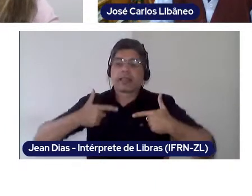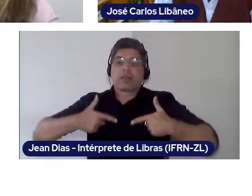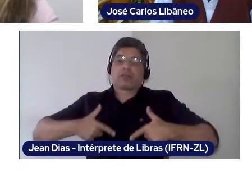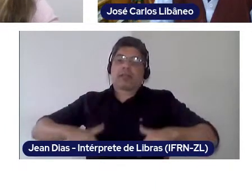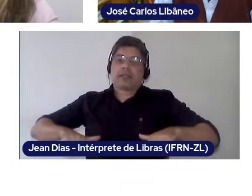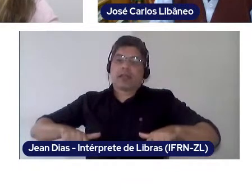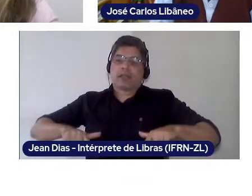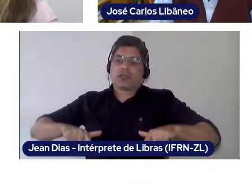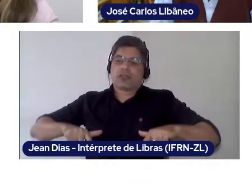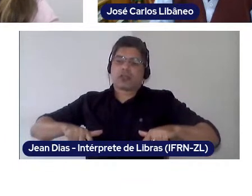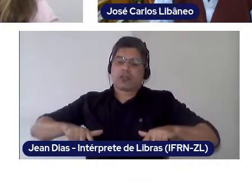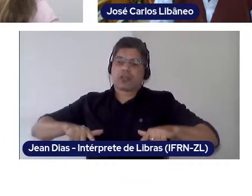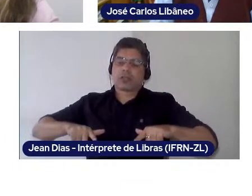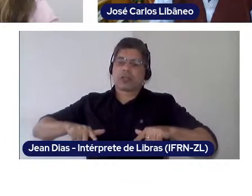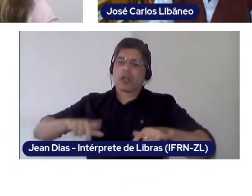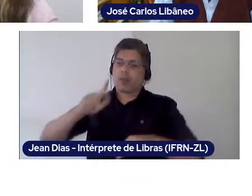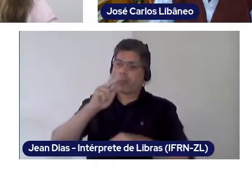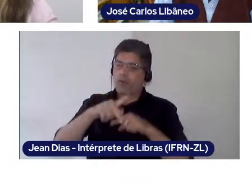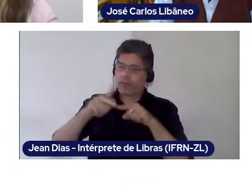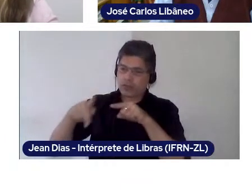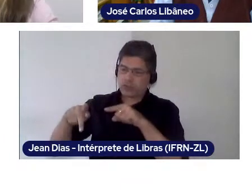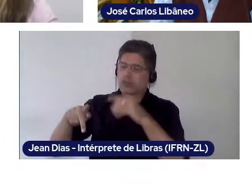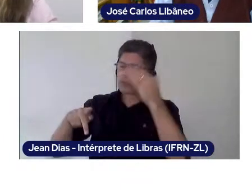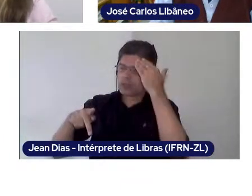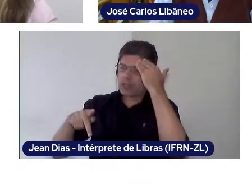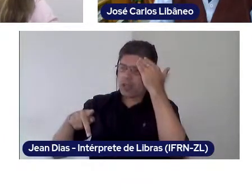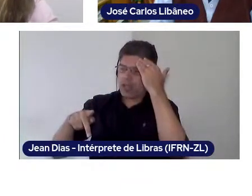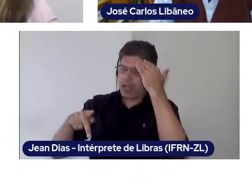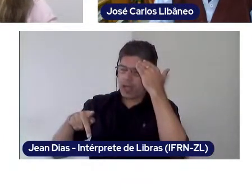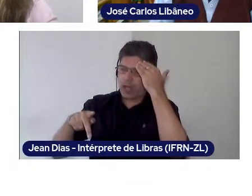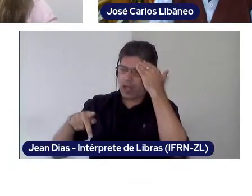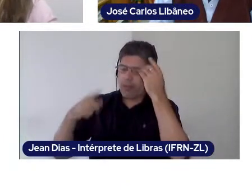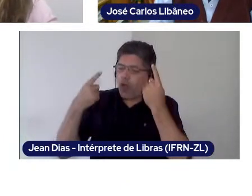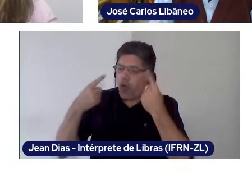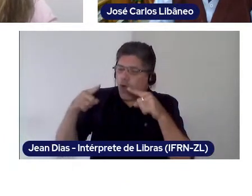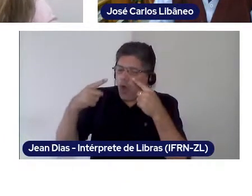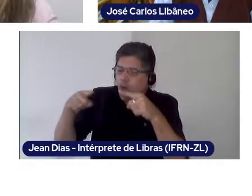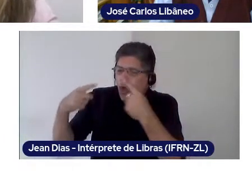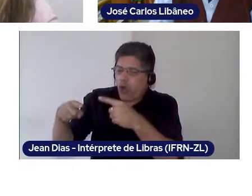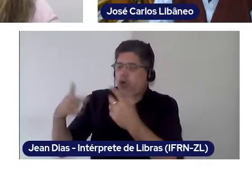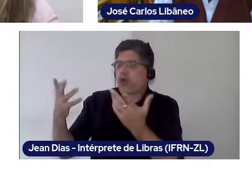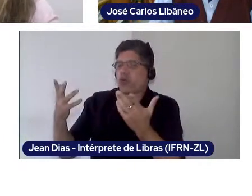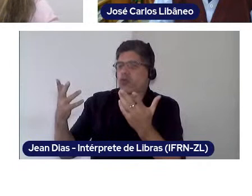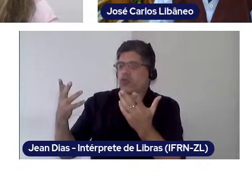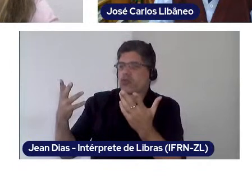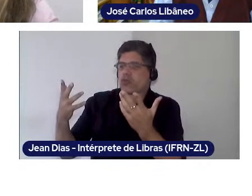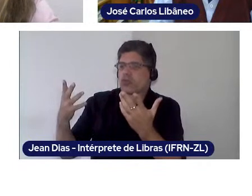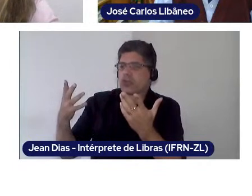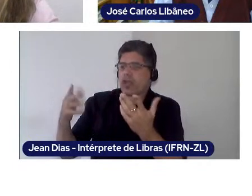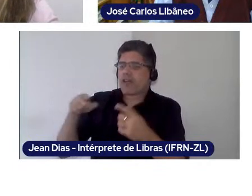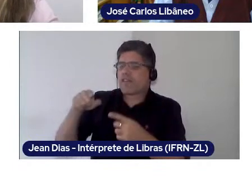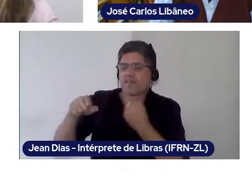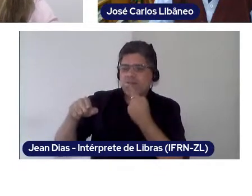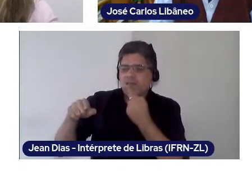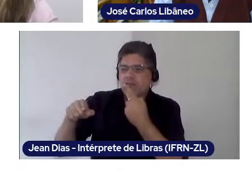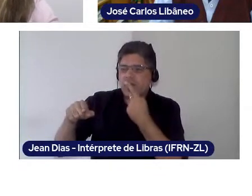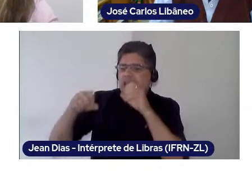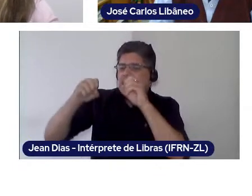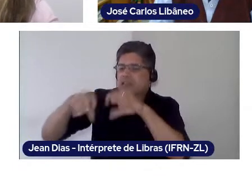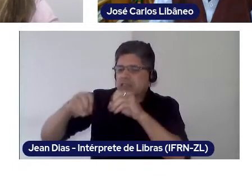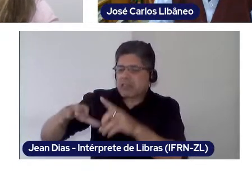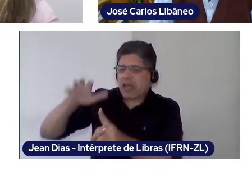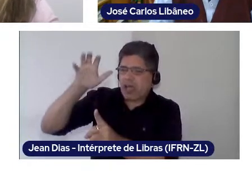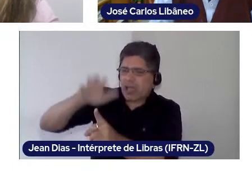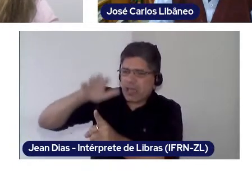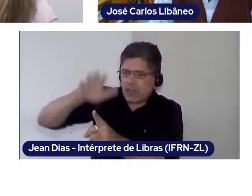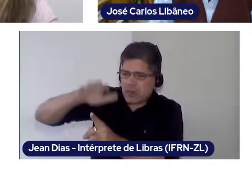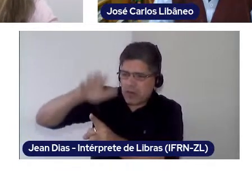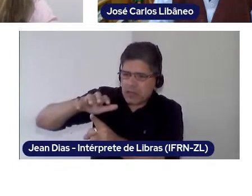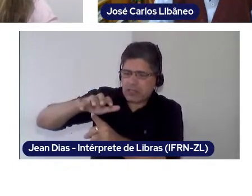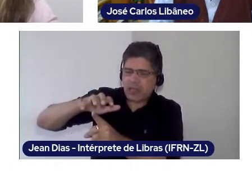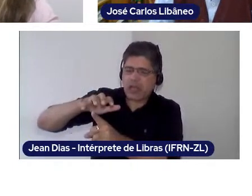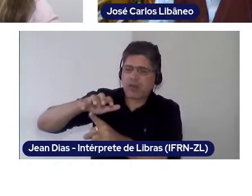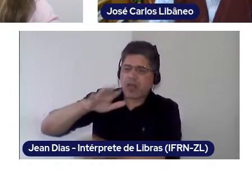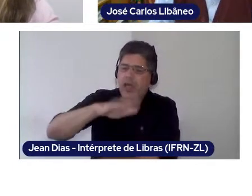And we know that in face of so many accusations about a supposed student indoctrination, mainly coming from this actual governance,